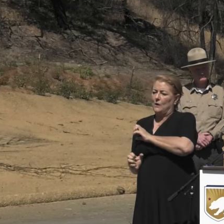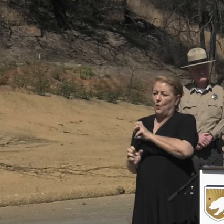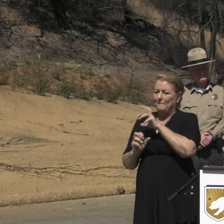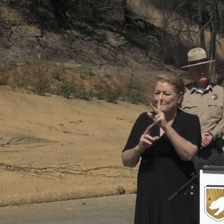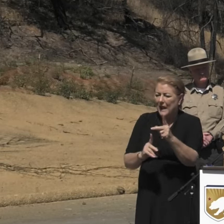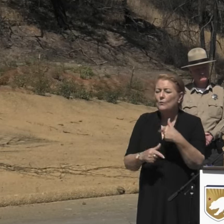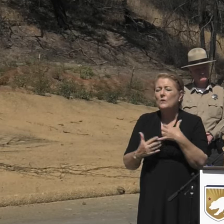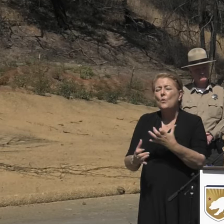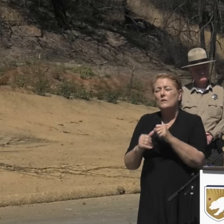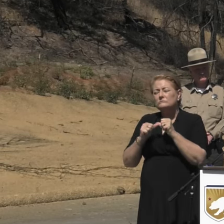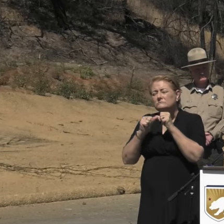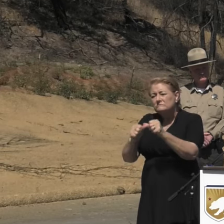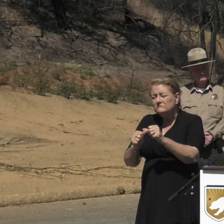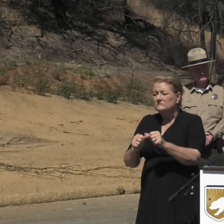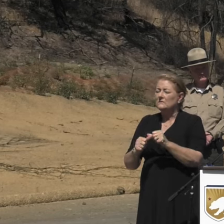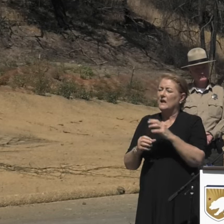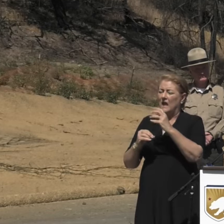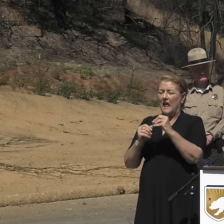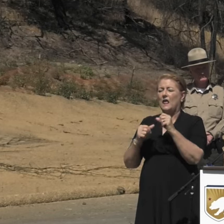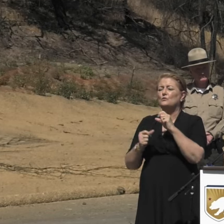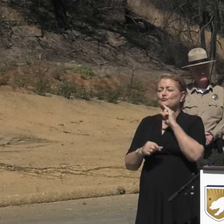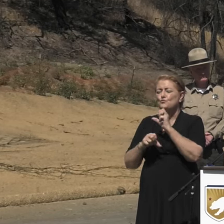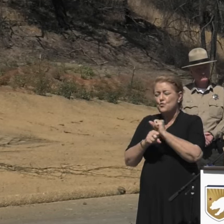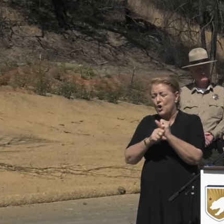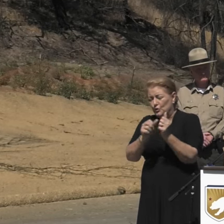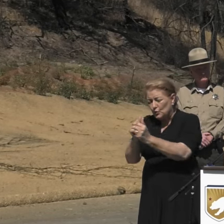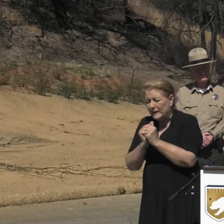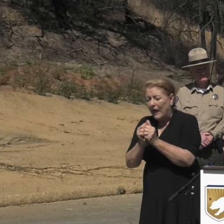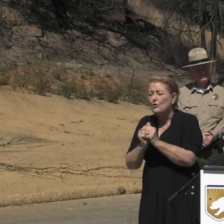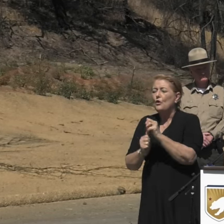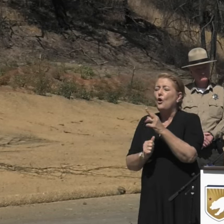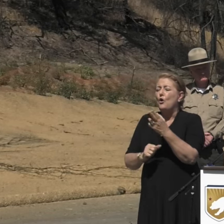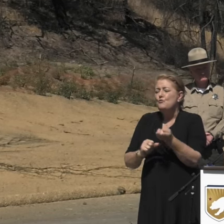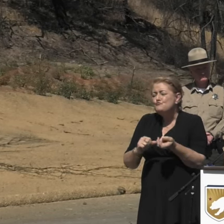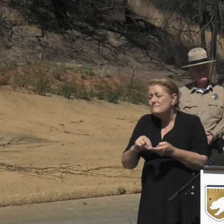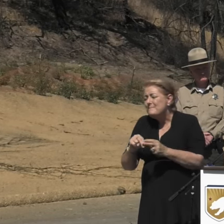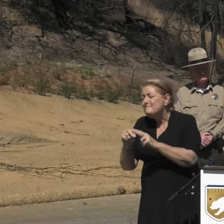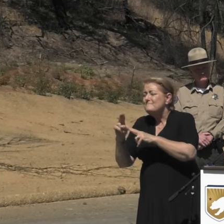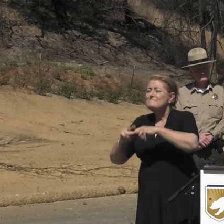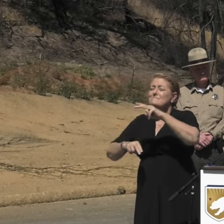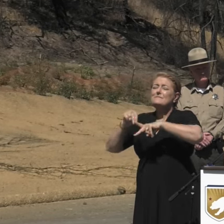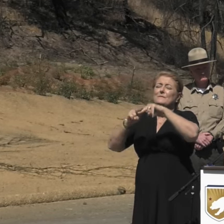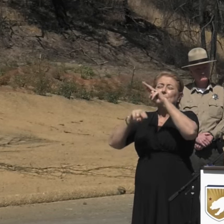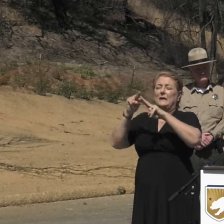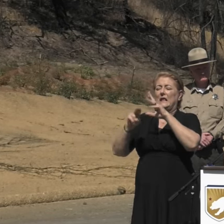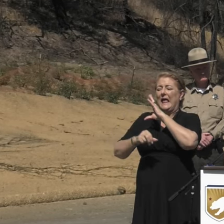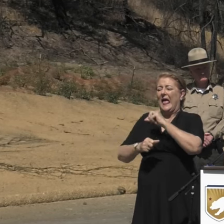staying committed, working together to rebuild stronger, more resilient, and leverage the partnerships that were